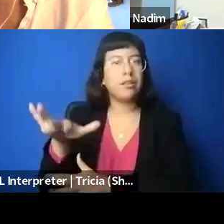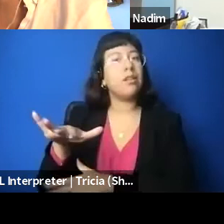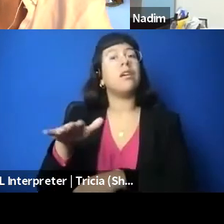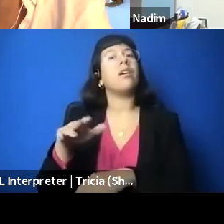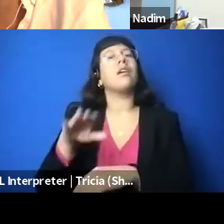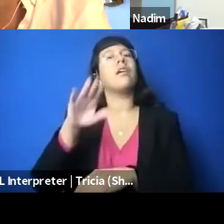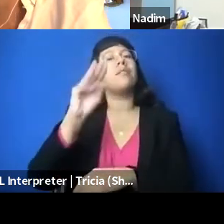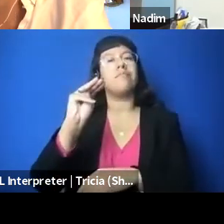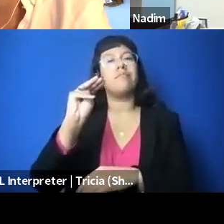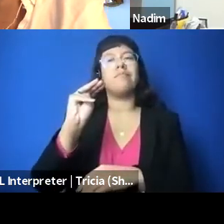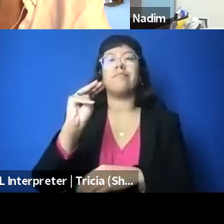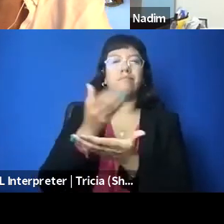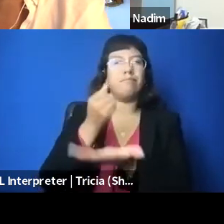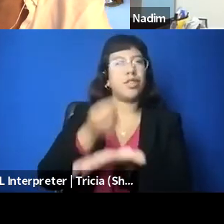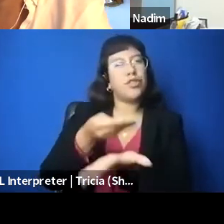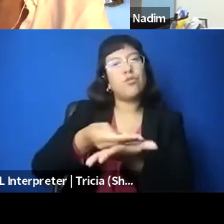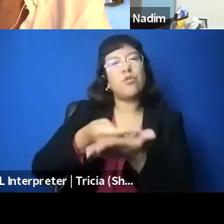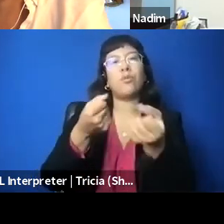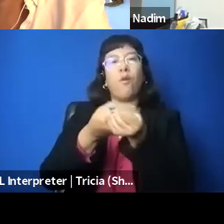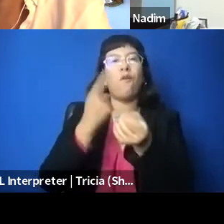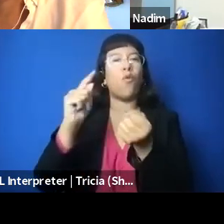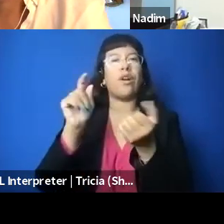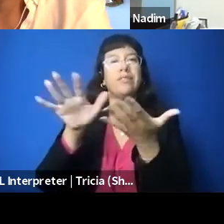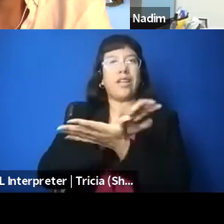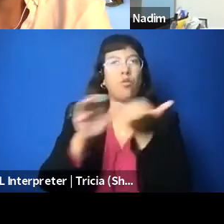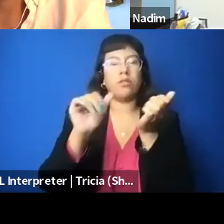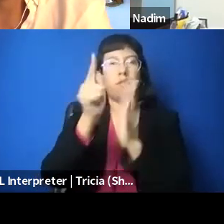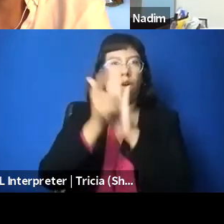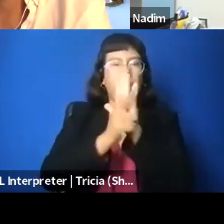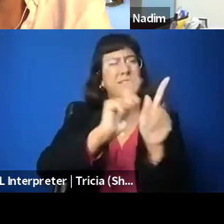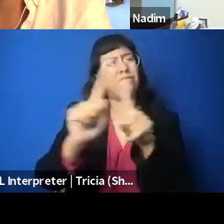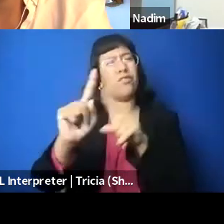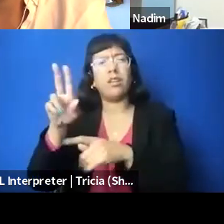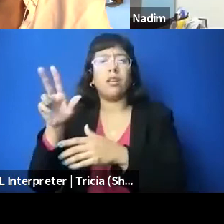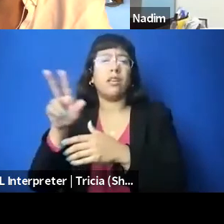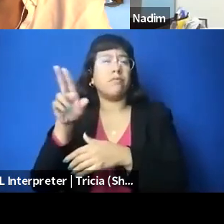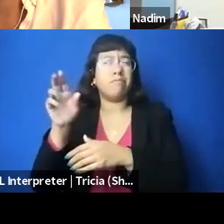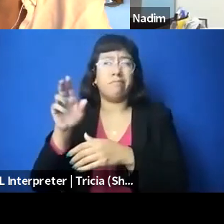and various US terrorism laws are, if you look at the way that they're being deployed,